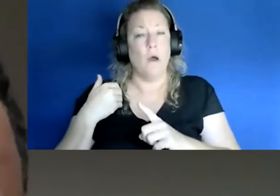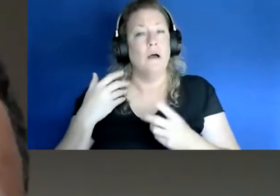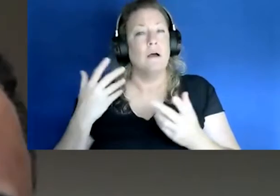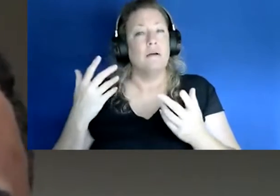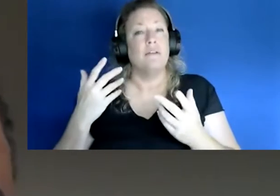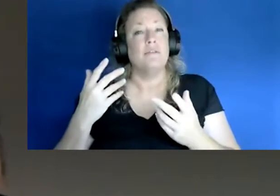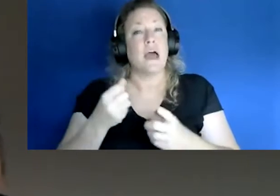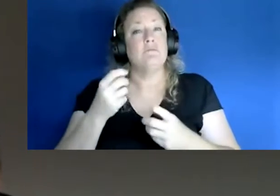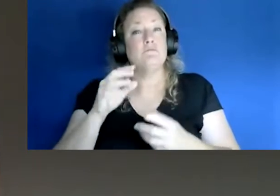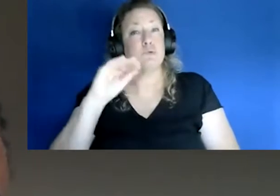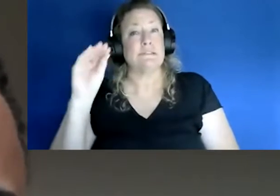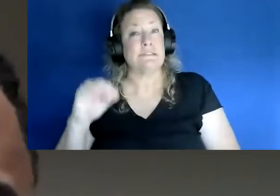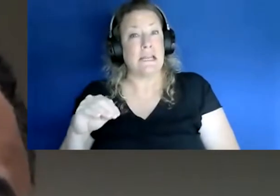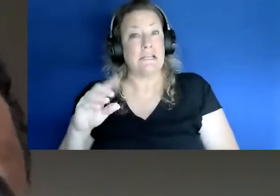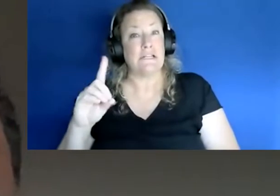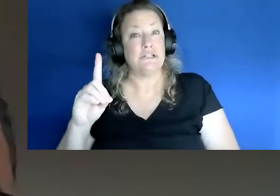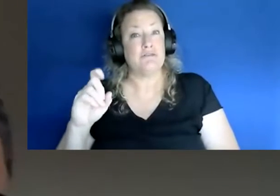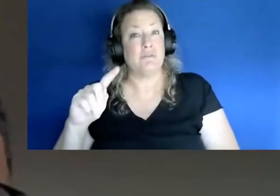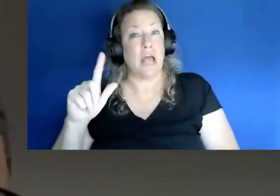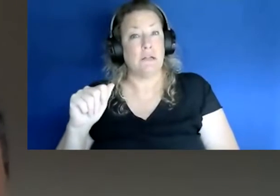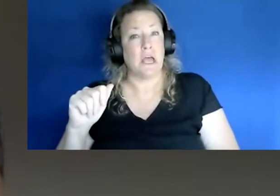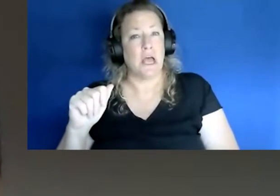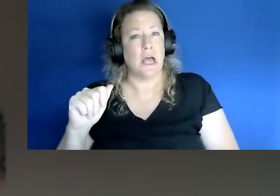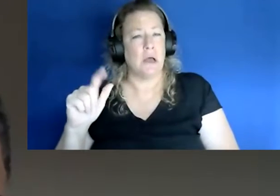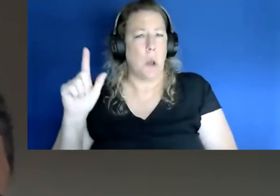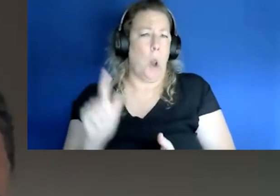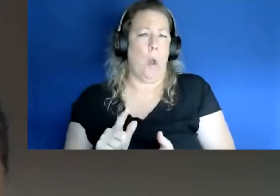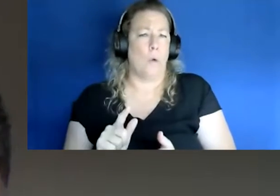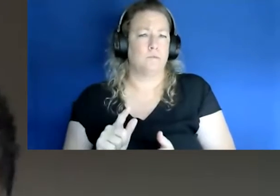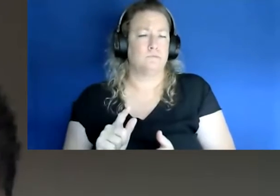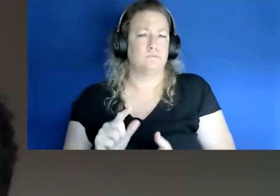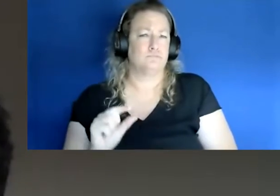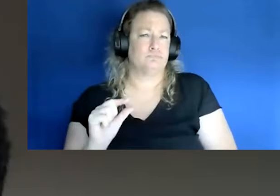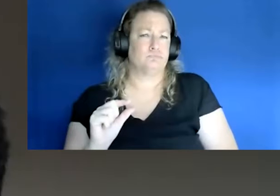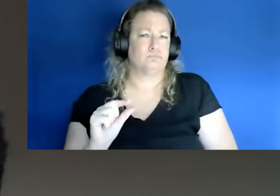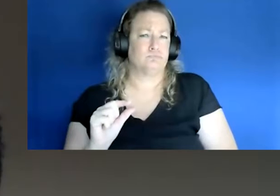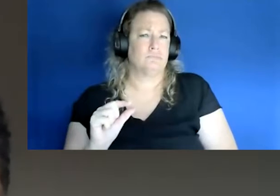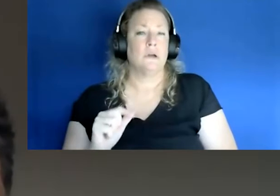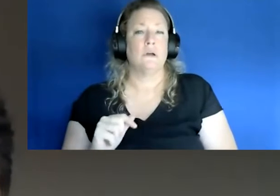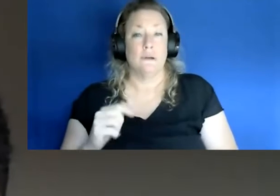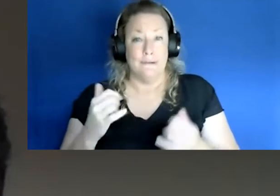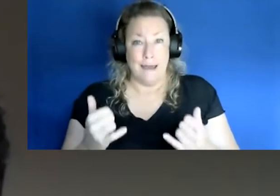incidence and the the rates of delta variance was much much much much lower. As you know of course